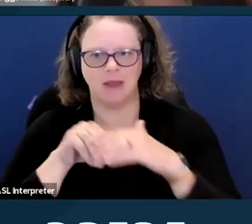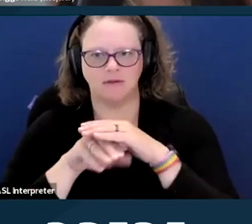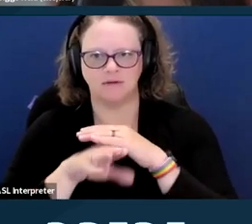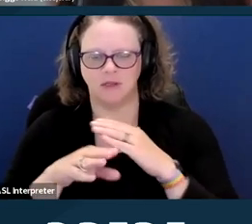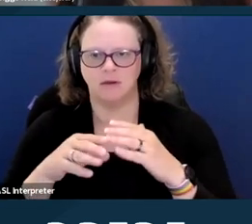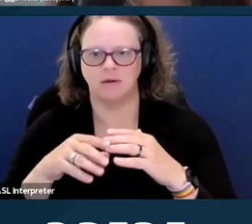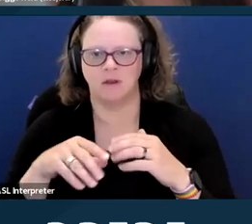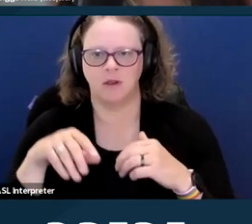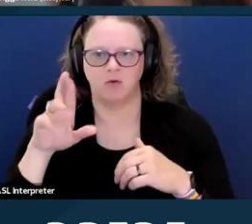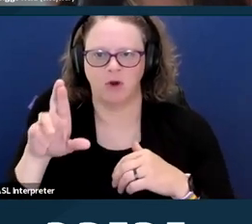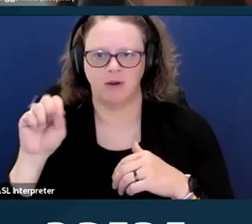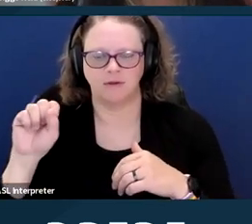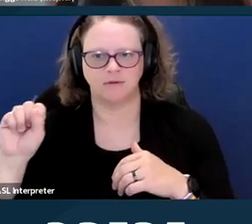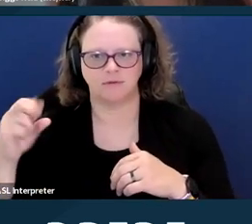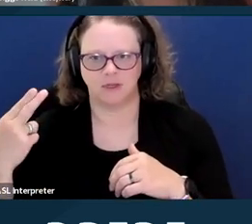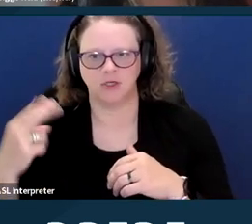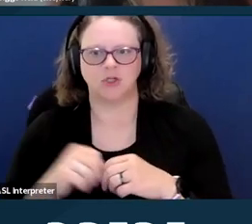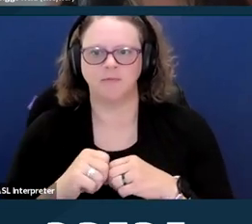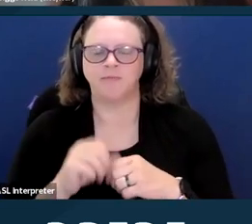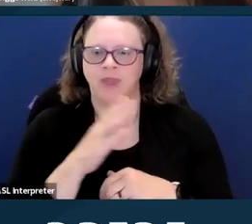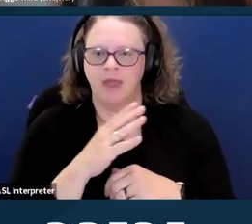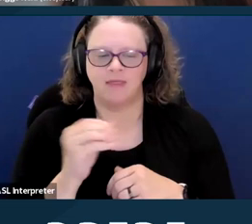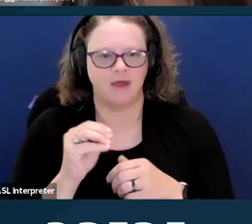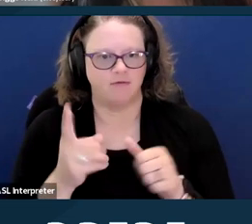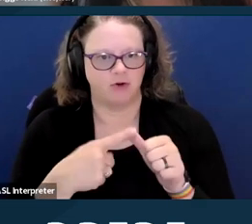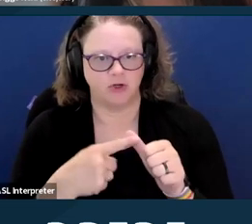The first one being Section 504, which was released on May 9th